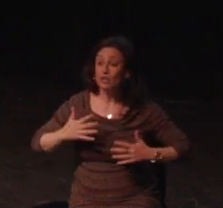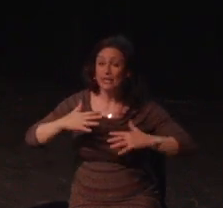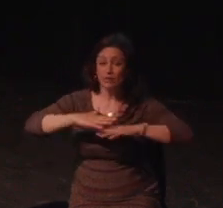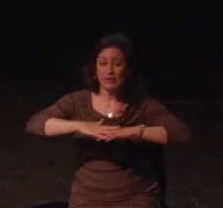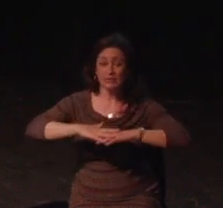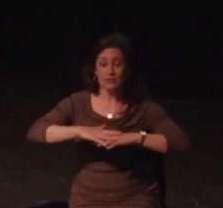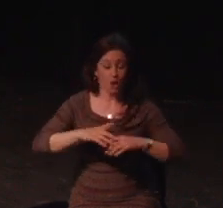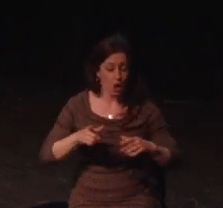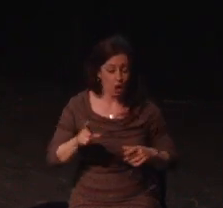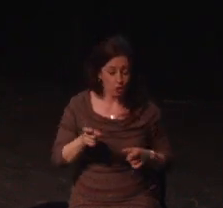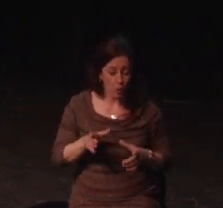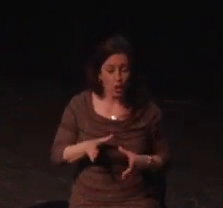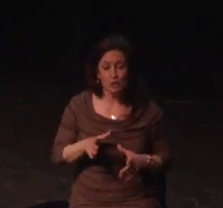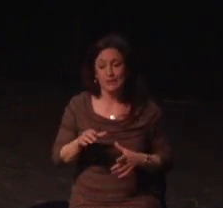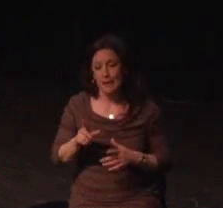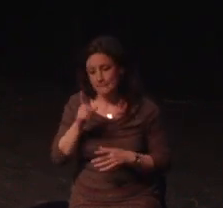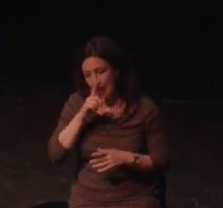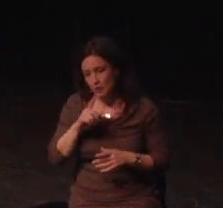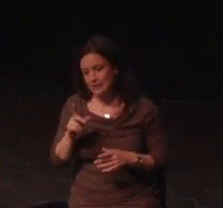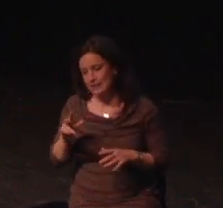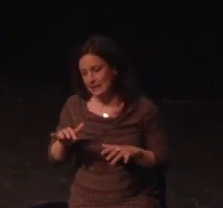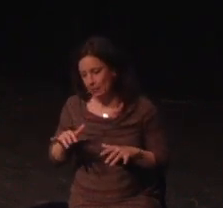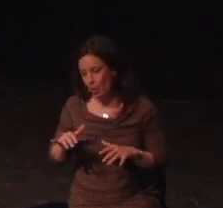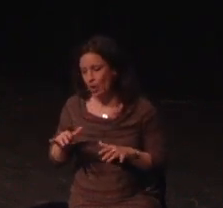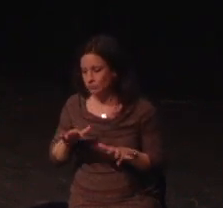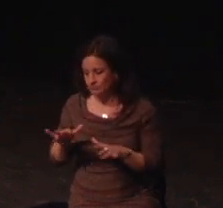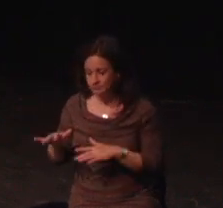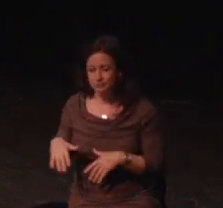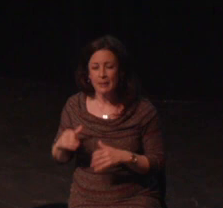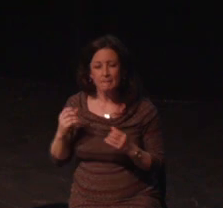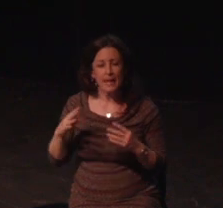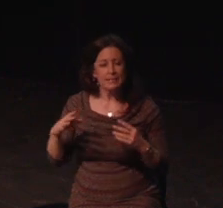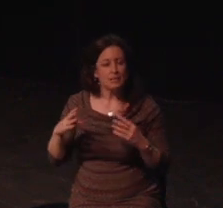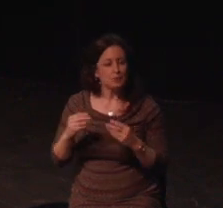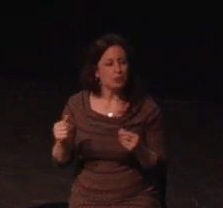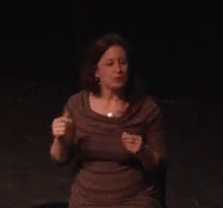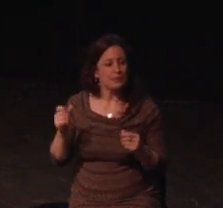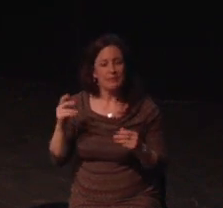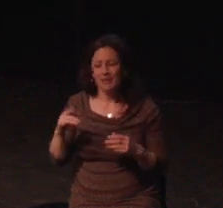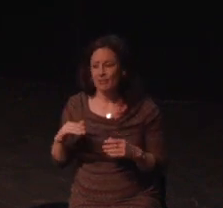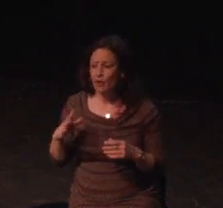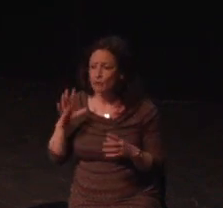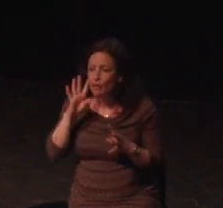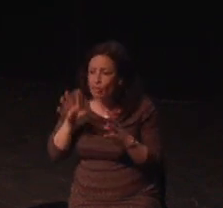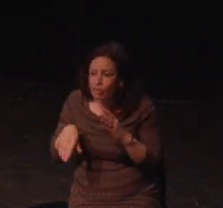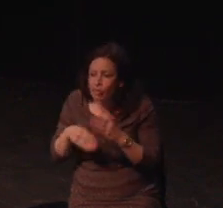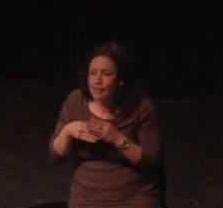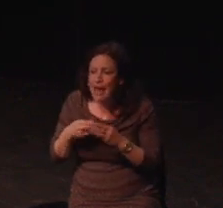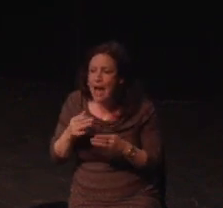Creed, or surviving the weird and harsh winters of The Long Dark. It's an intense and emotional journey for me.